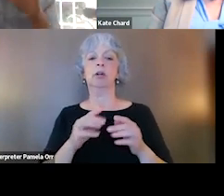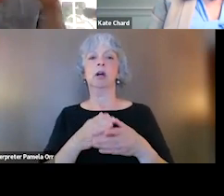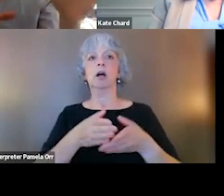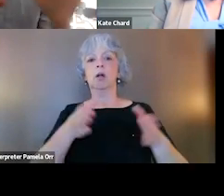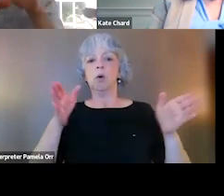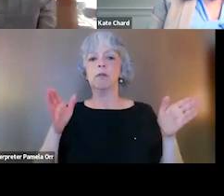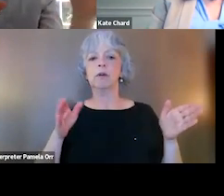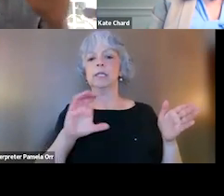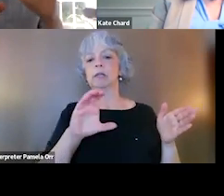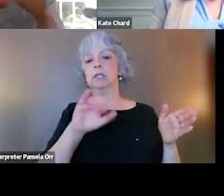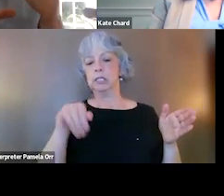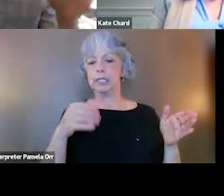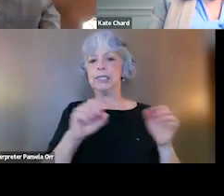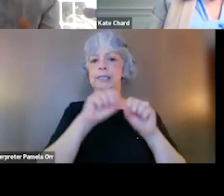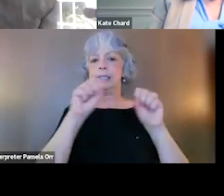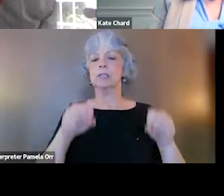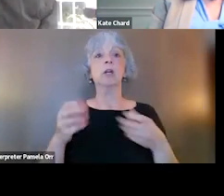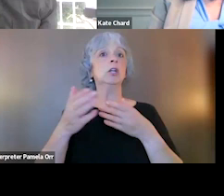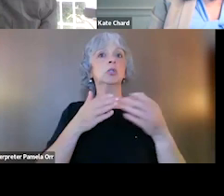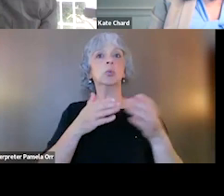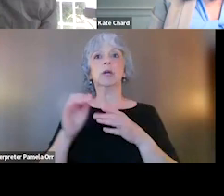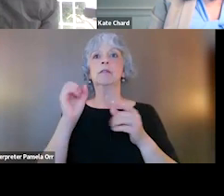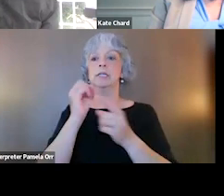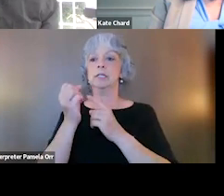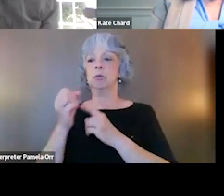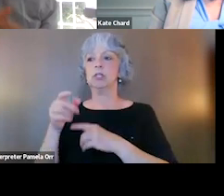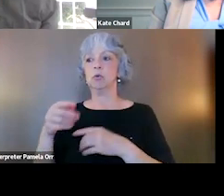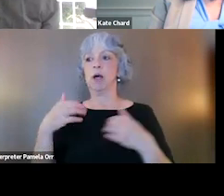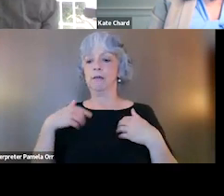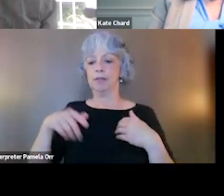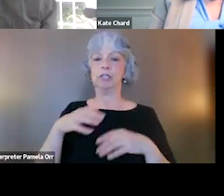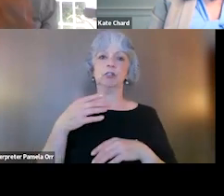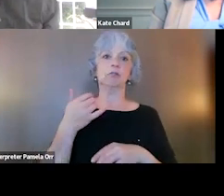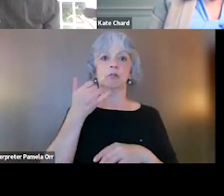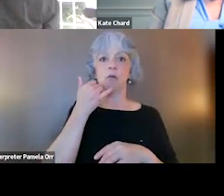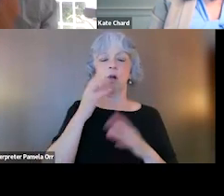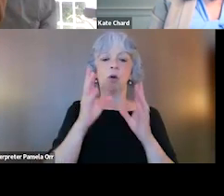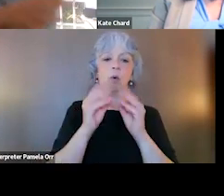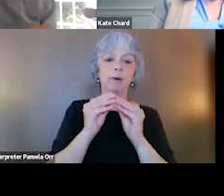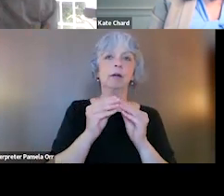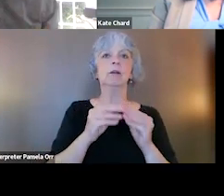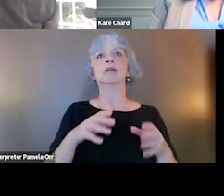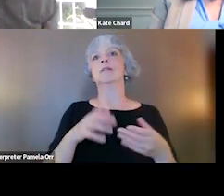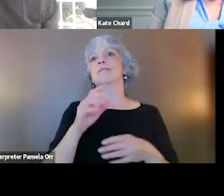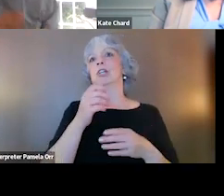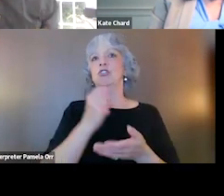So whatever setting you're in on this call, whether it's law enforcement, whether it's crisis interventions, whether it's treatment in the community